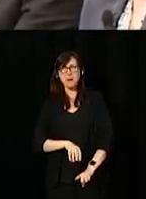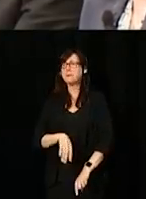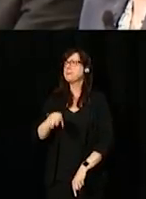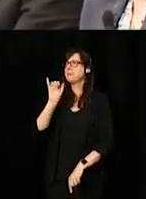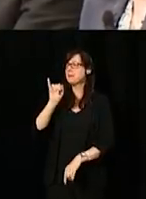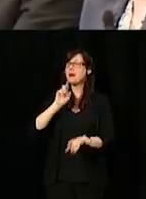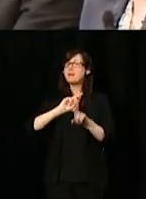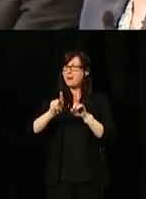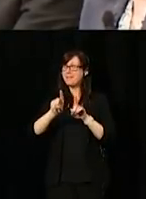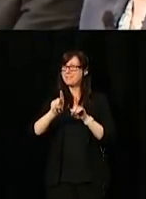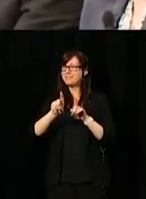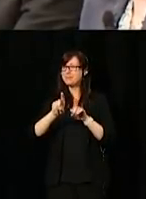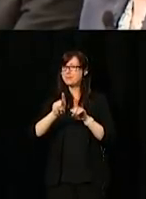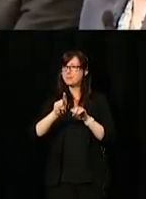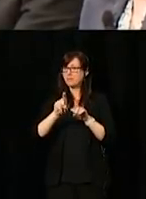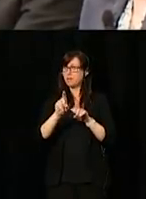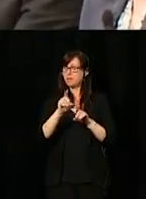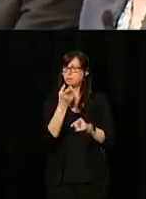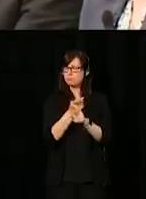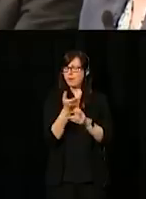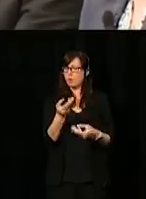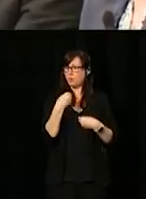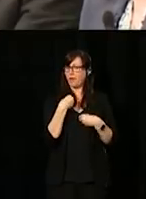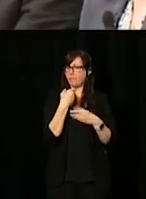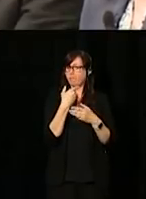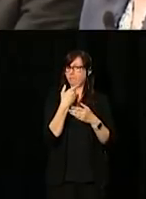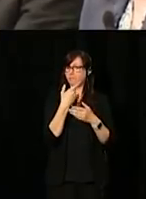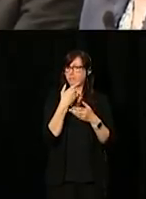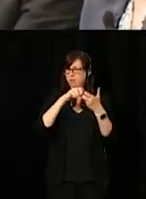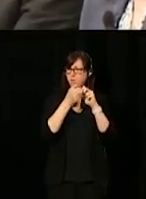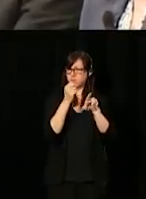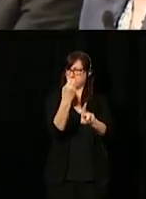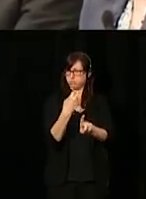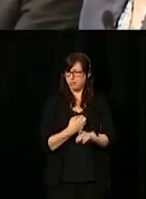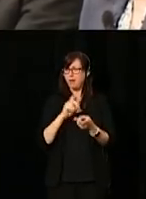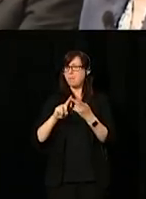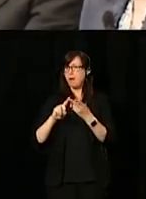But also, you said to us, here's something we can do together.